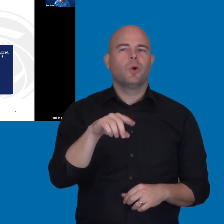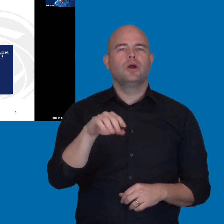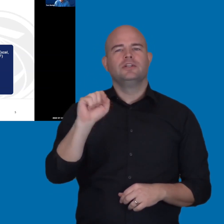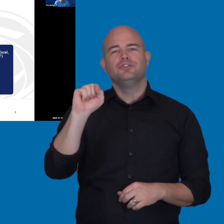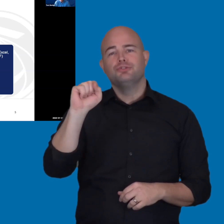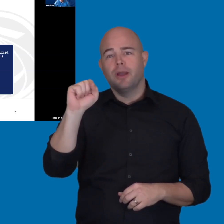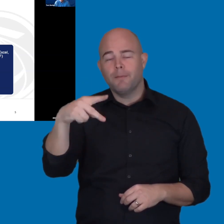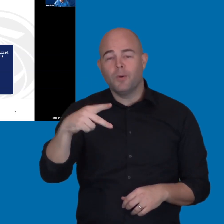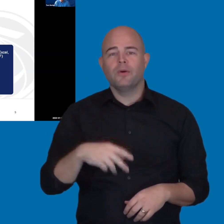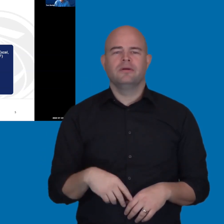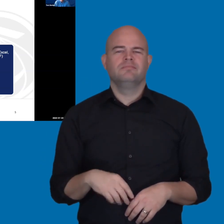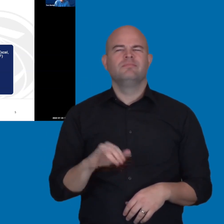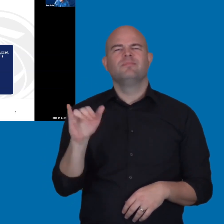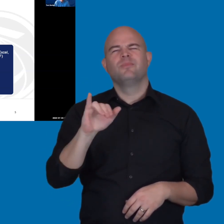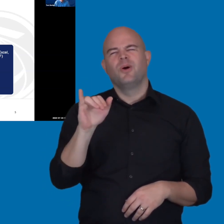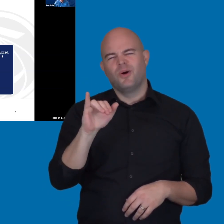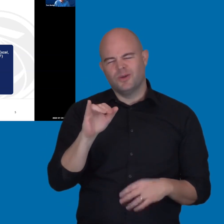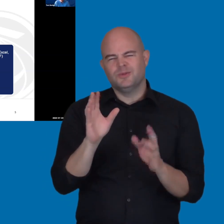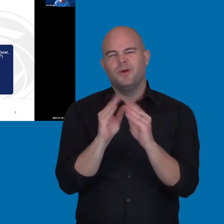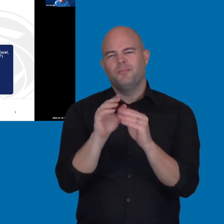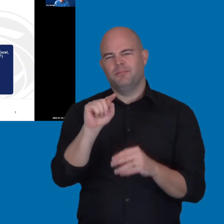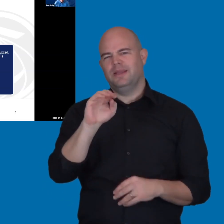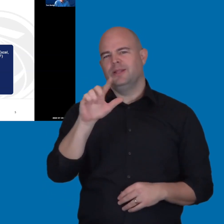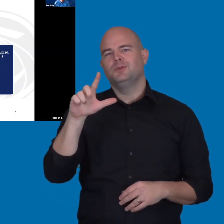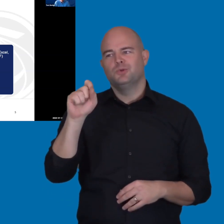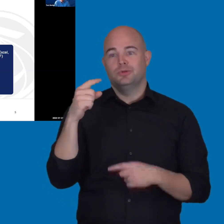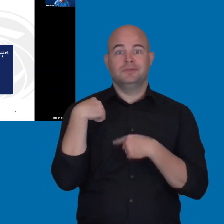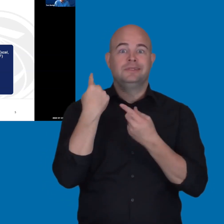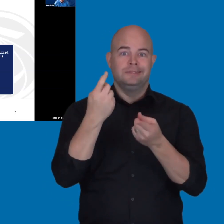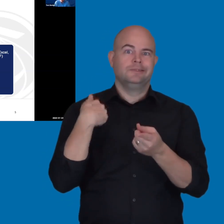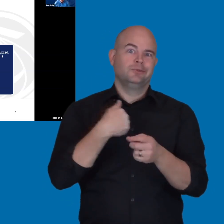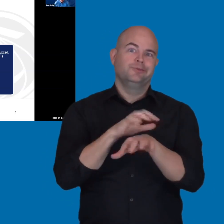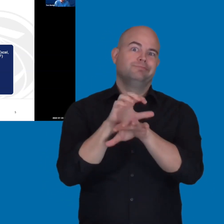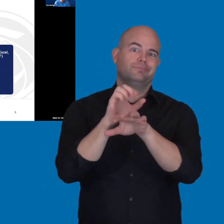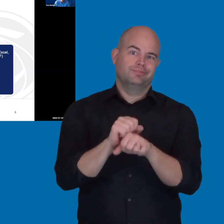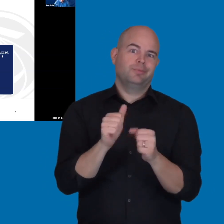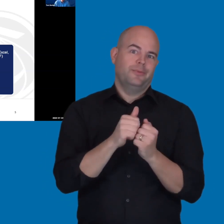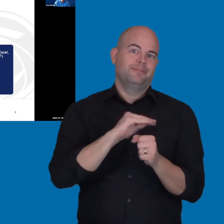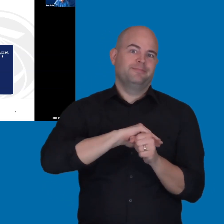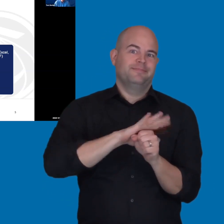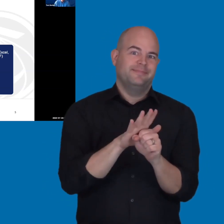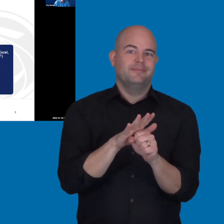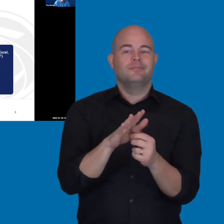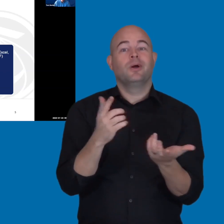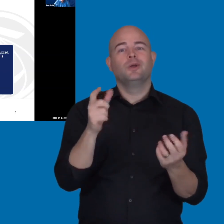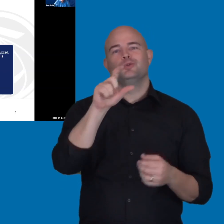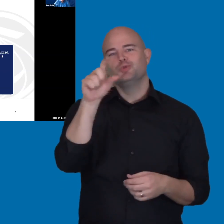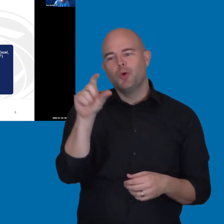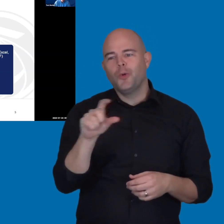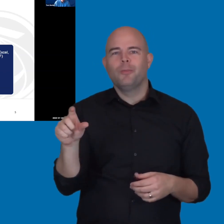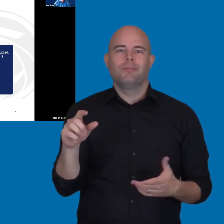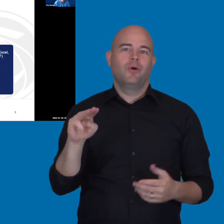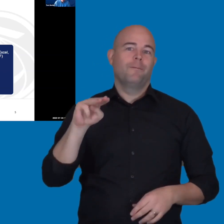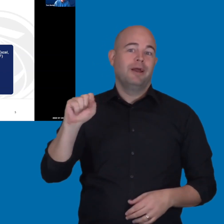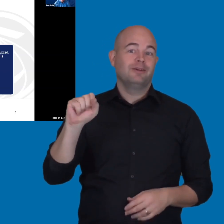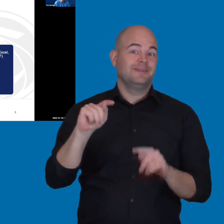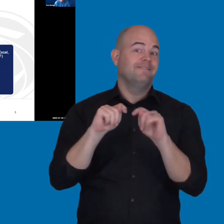And then virtual meeting tools, which we've all come to live with, especially in the last few years of the pandemic such as Zoom and Microsoft Teams.